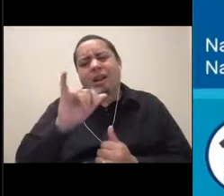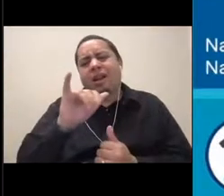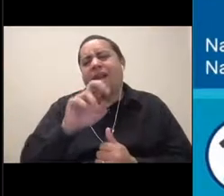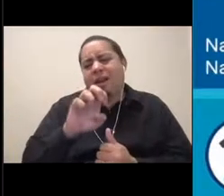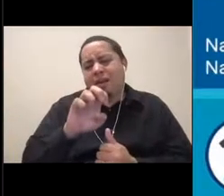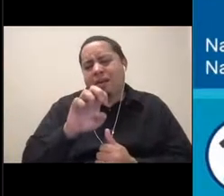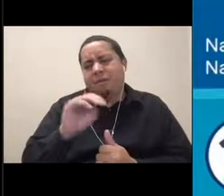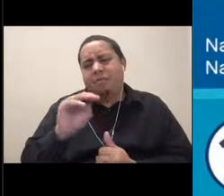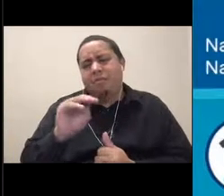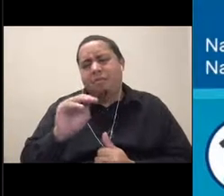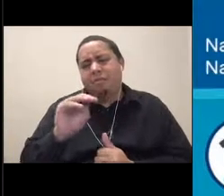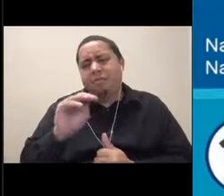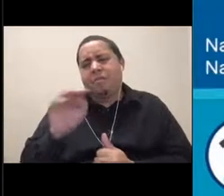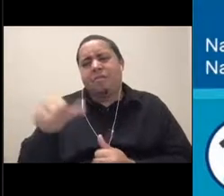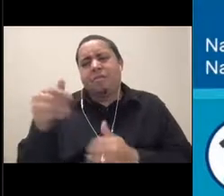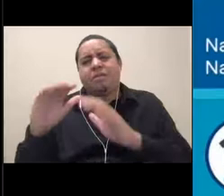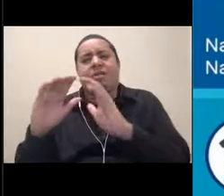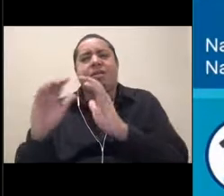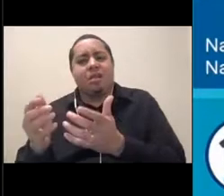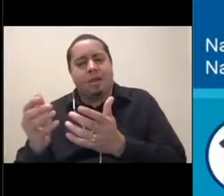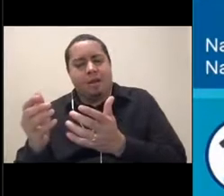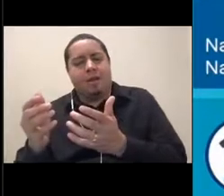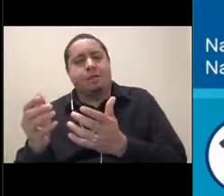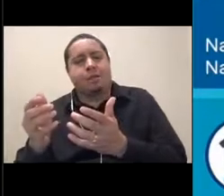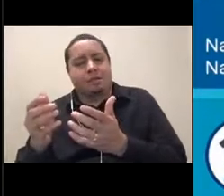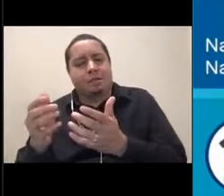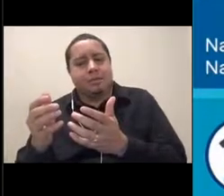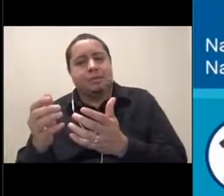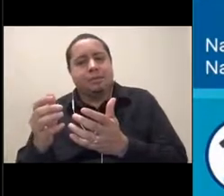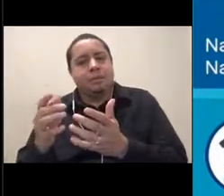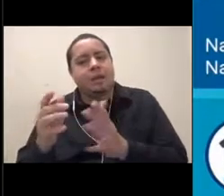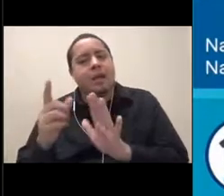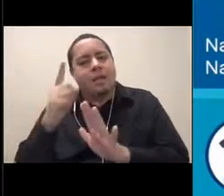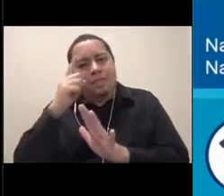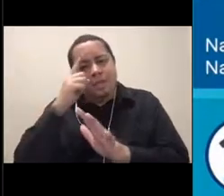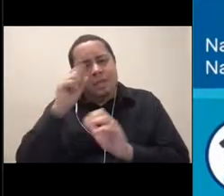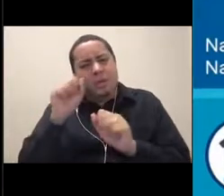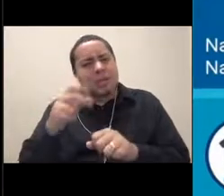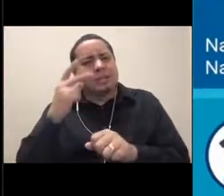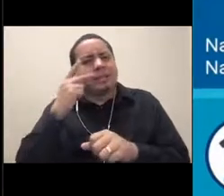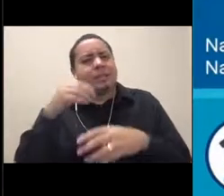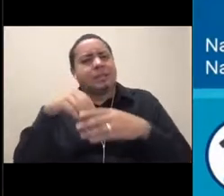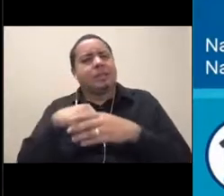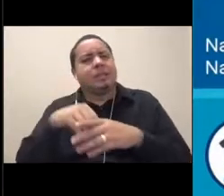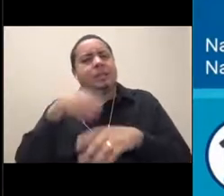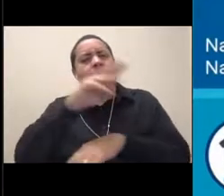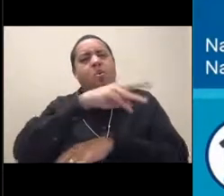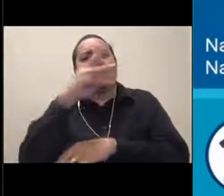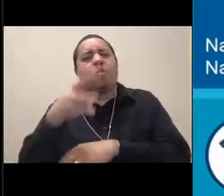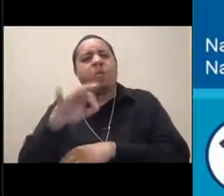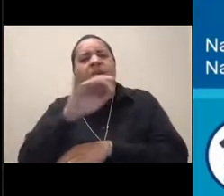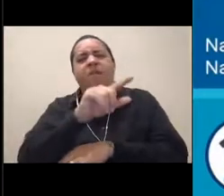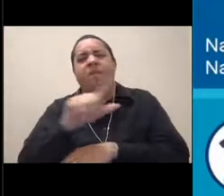they had asked and I think we could kind of see it in the whale fall there, but how are you able to get camera footage